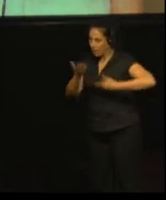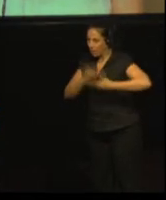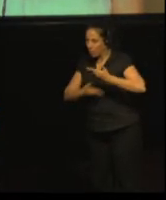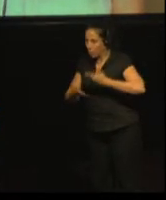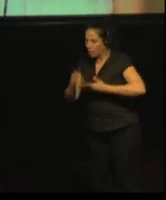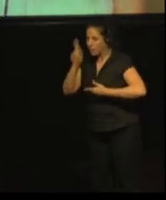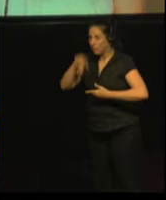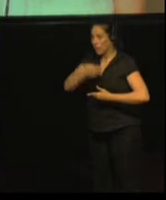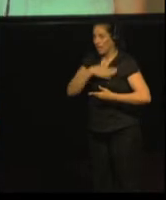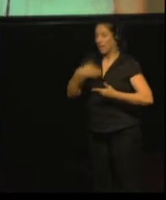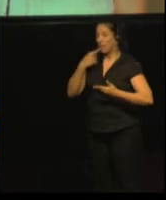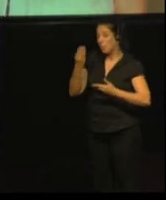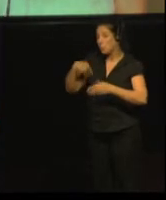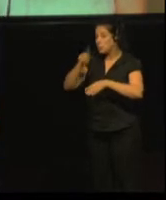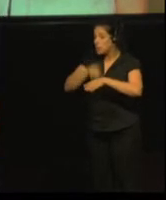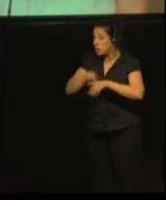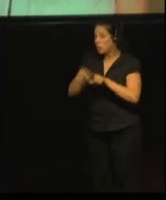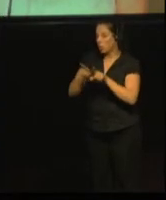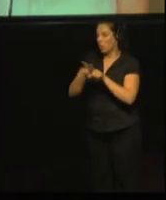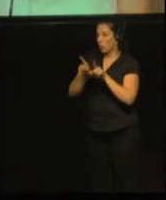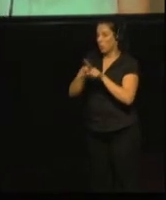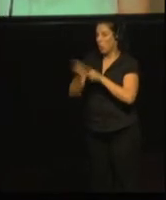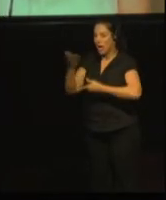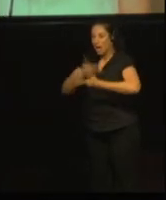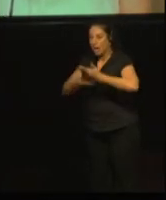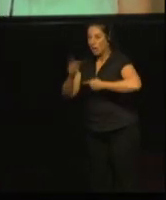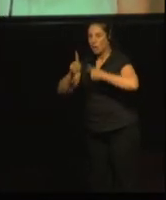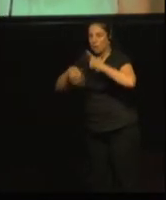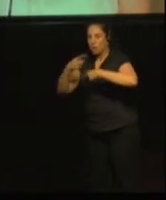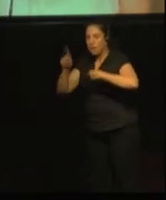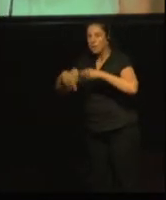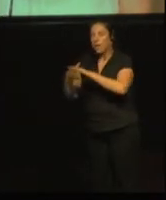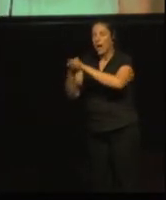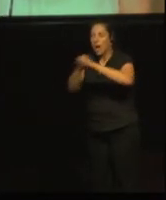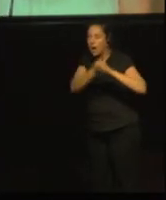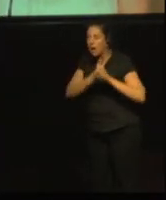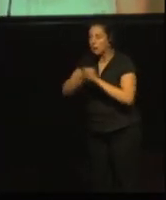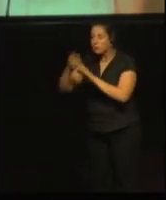And there were three possibilities for the answer: